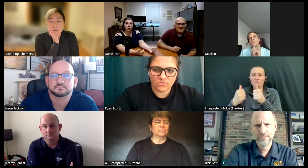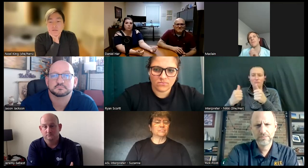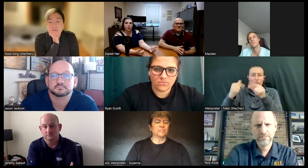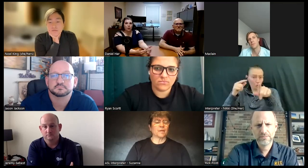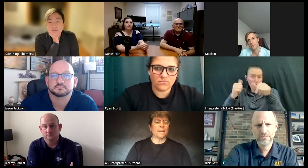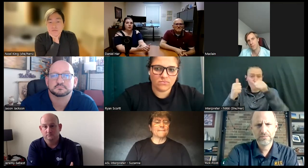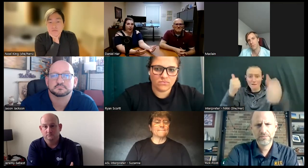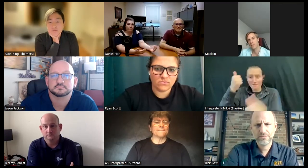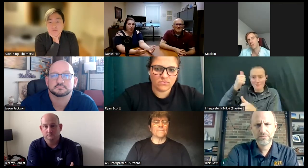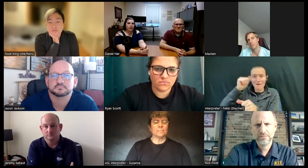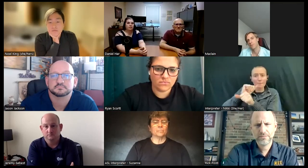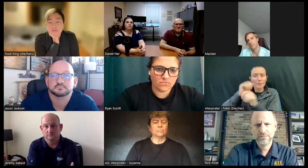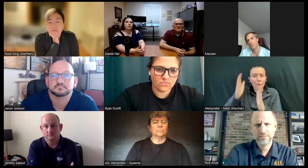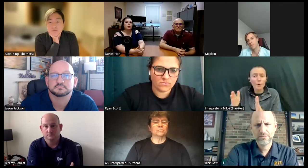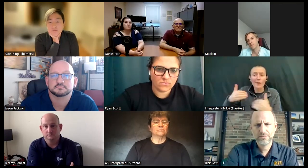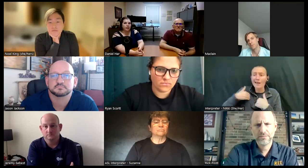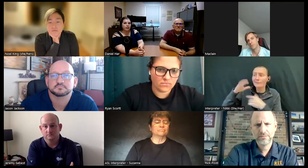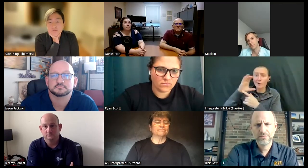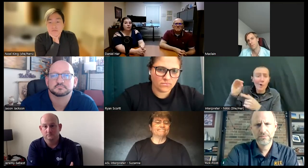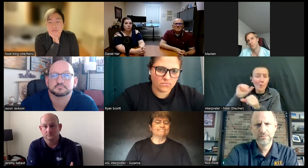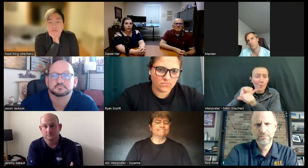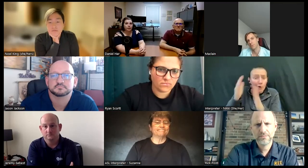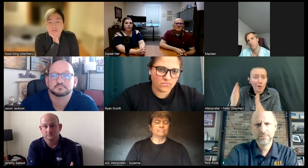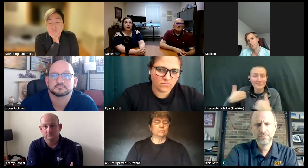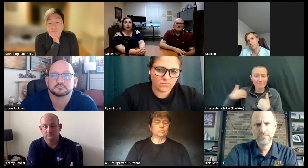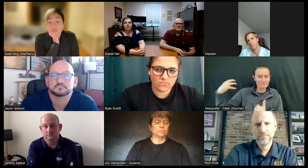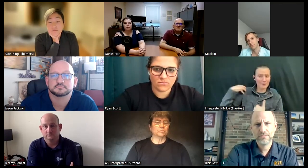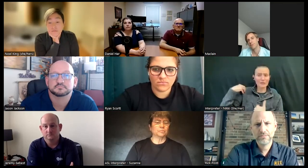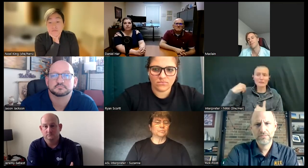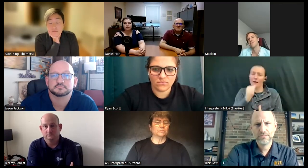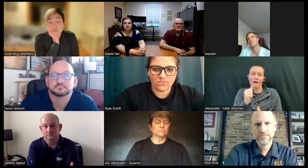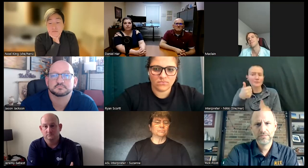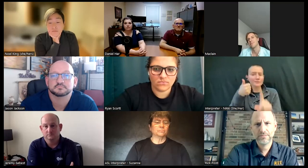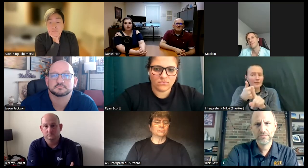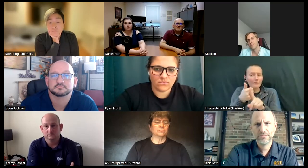multiple co-workers you have a boss versus being like self-employed